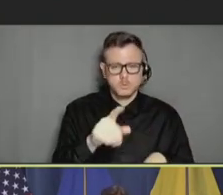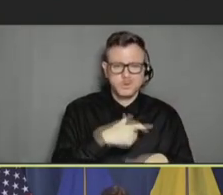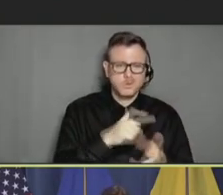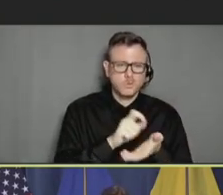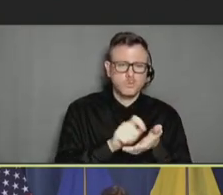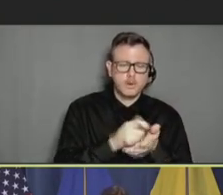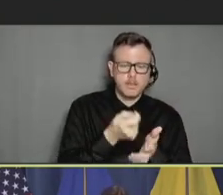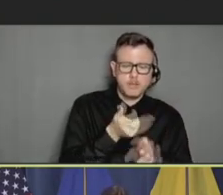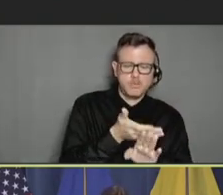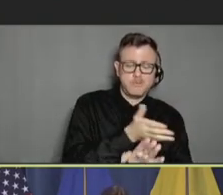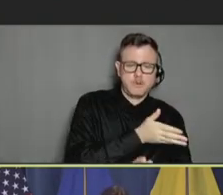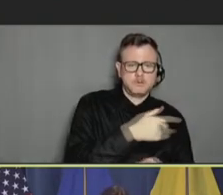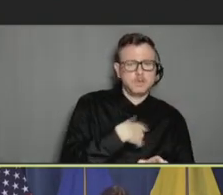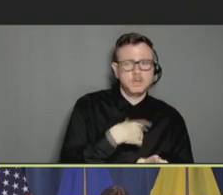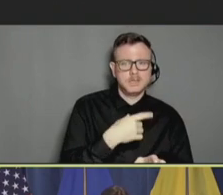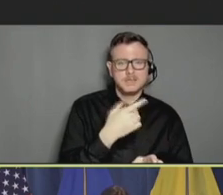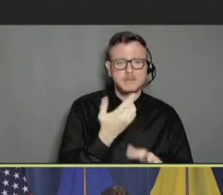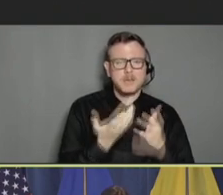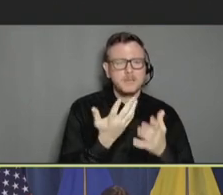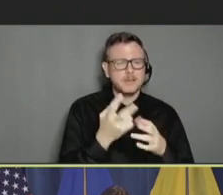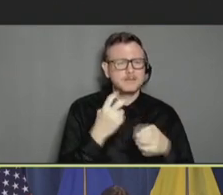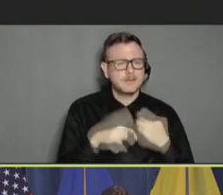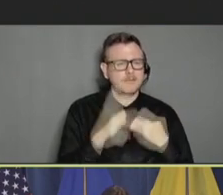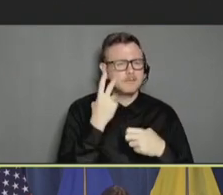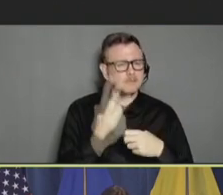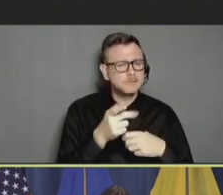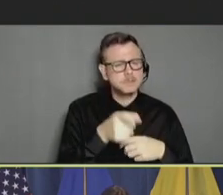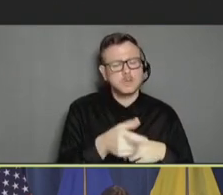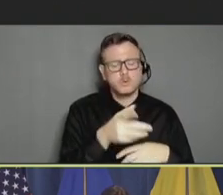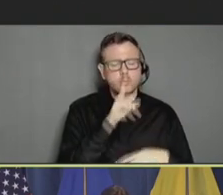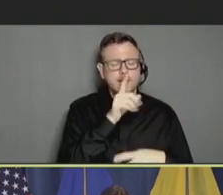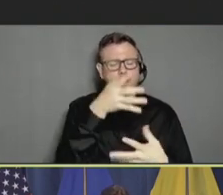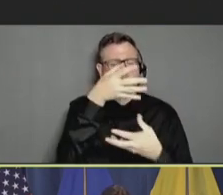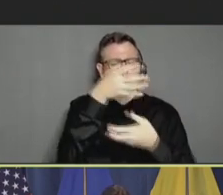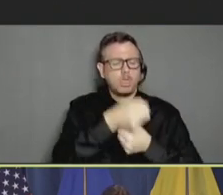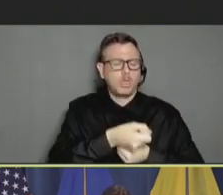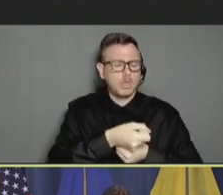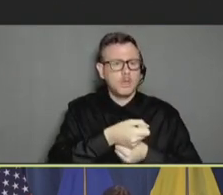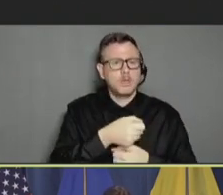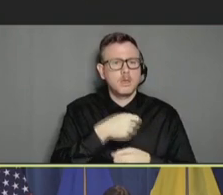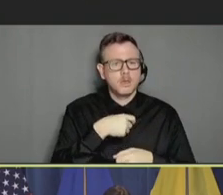And it maybe a little hard to see, but sort of long and short of it is that we said, "Ultimately,